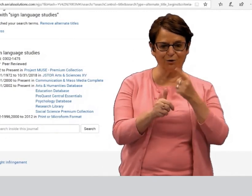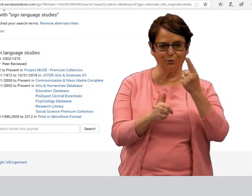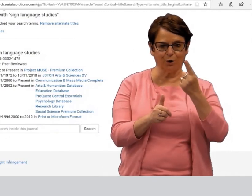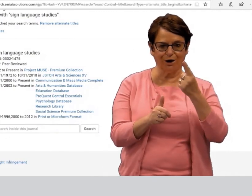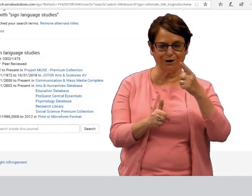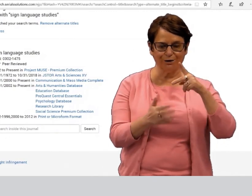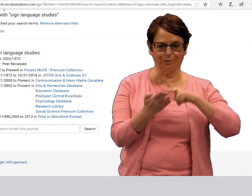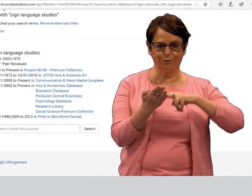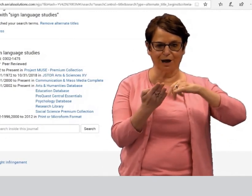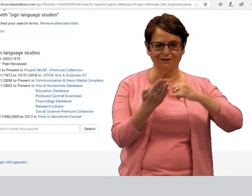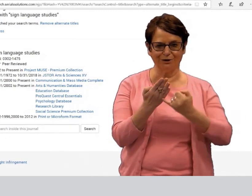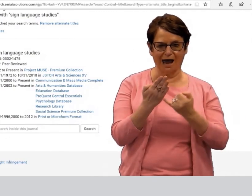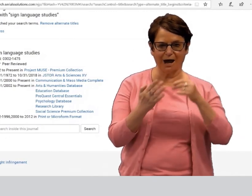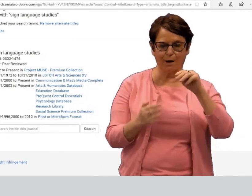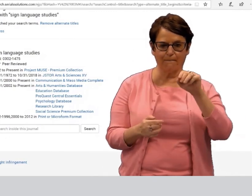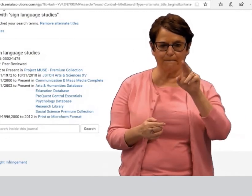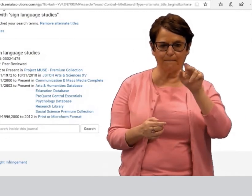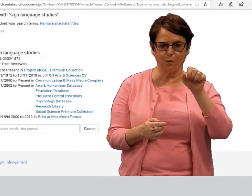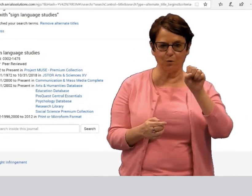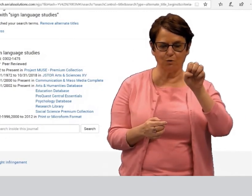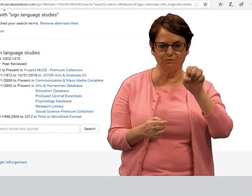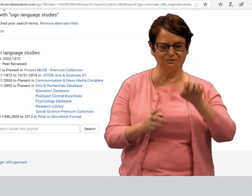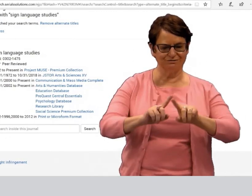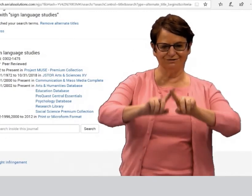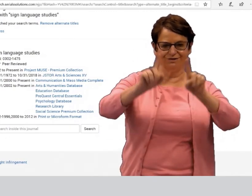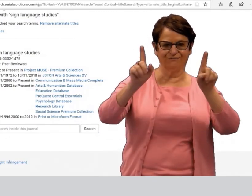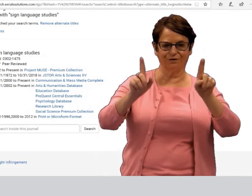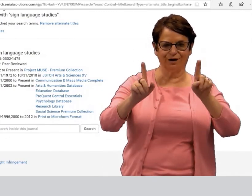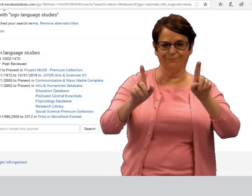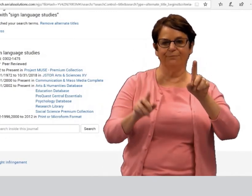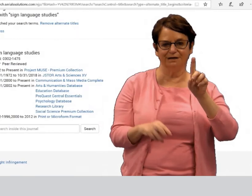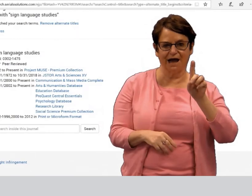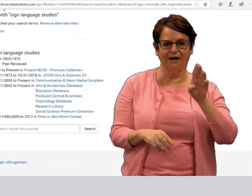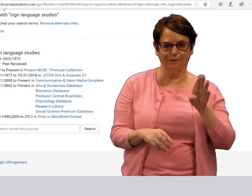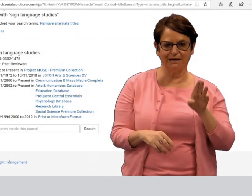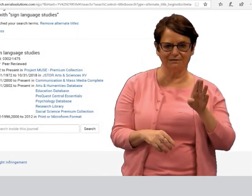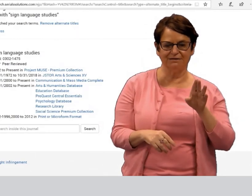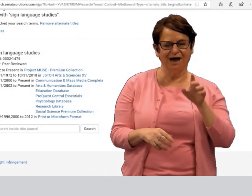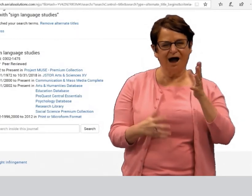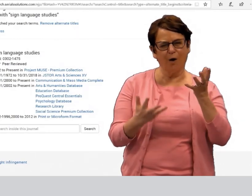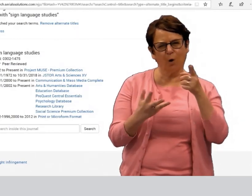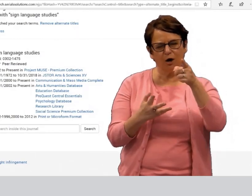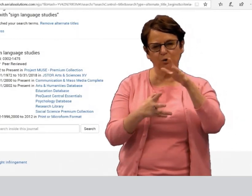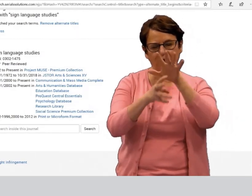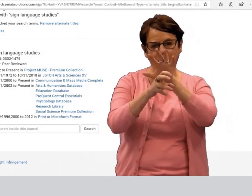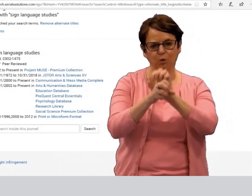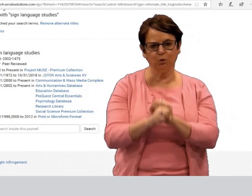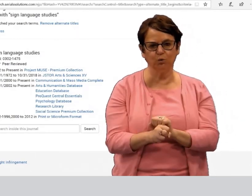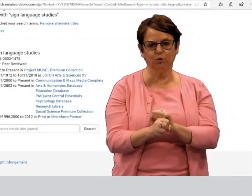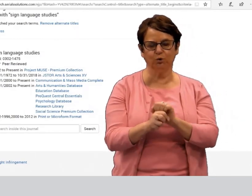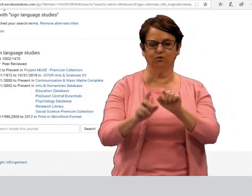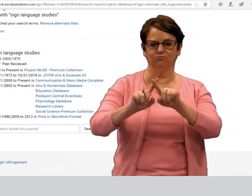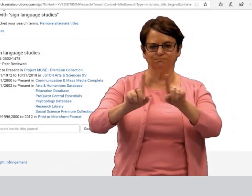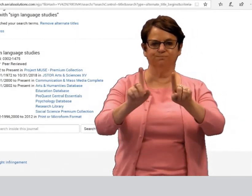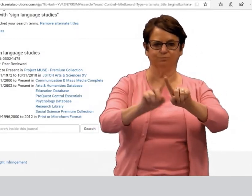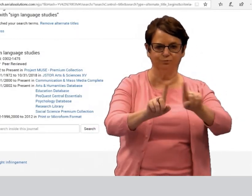I will click on the first one, Project MUSE-- another database.